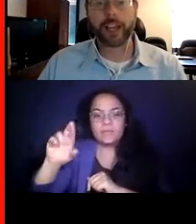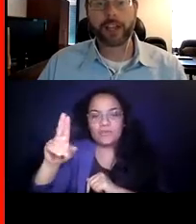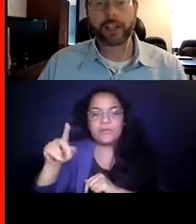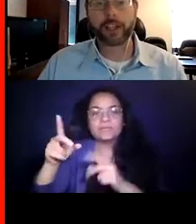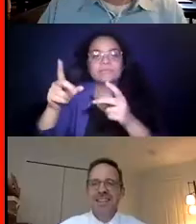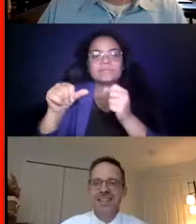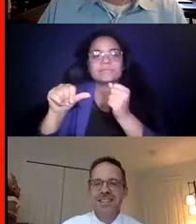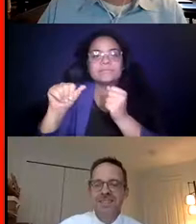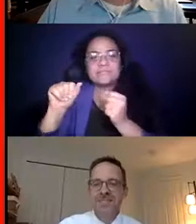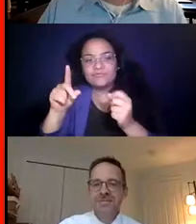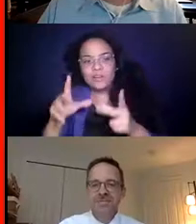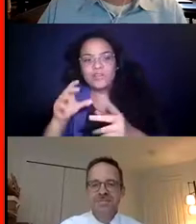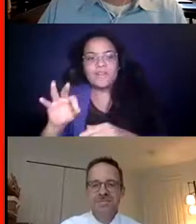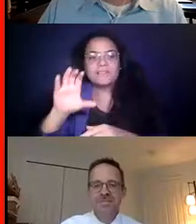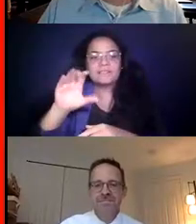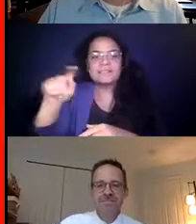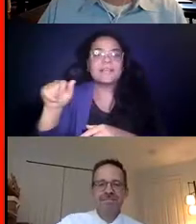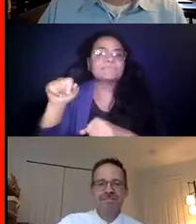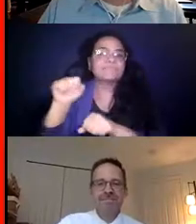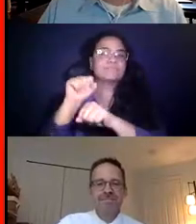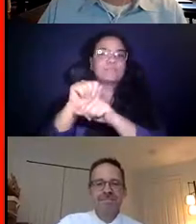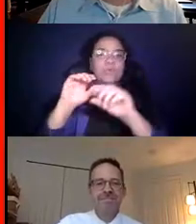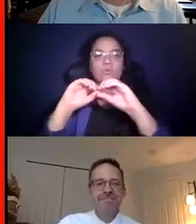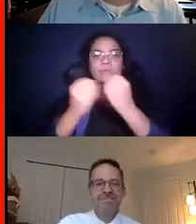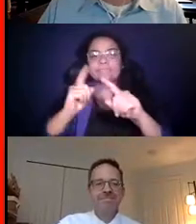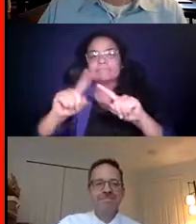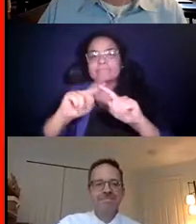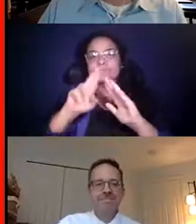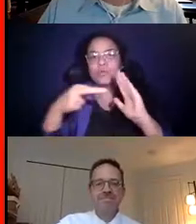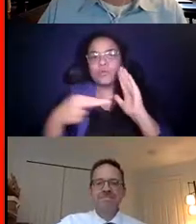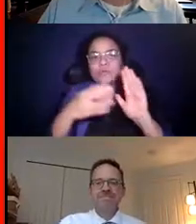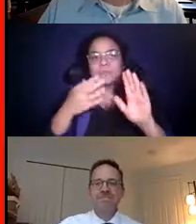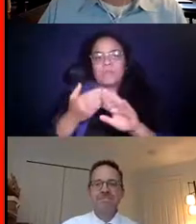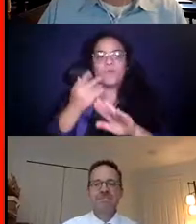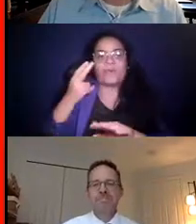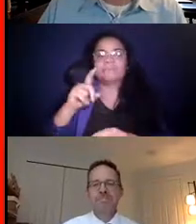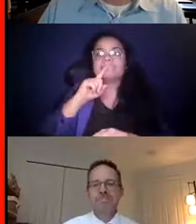14:17:09 Scott has worked for the organization in a variety of roles before being selecting to lead CTAA in 2016.